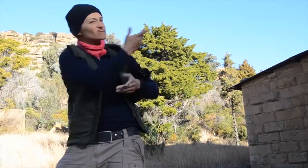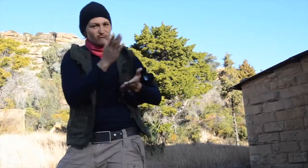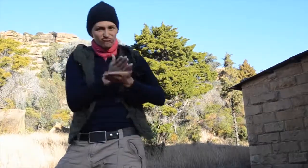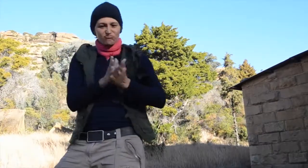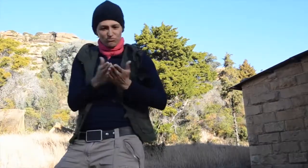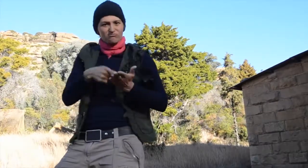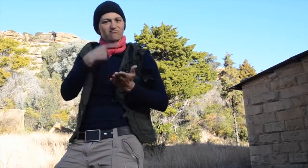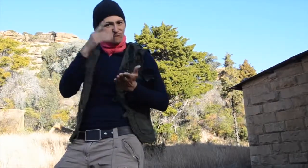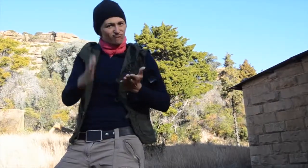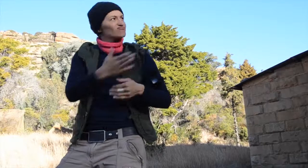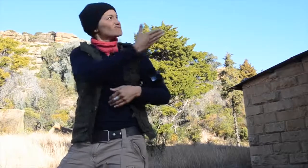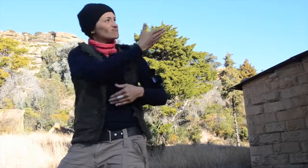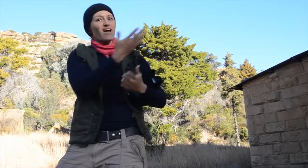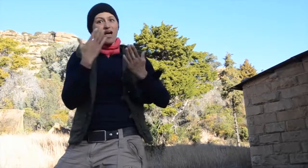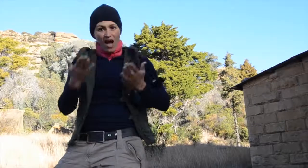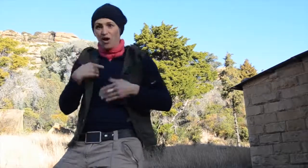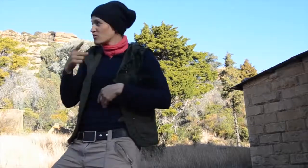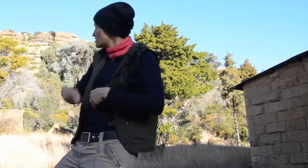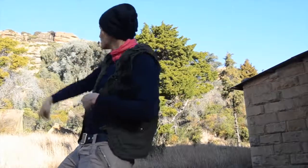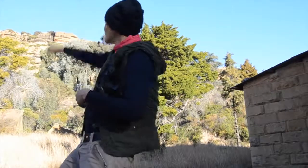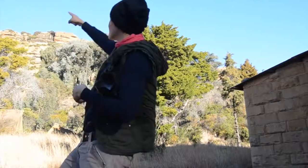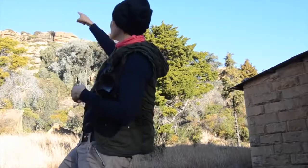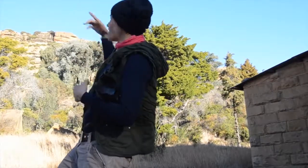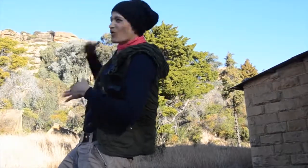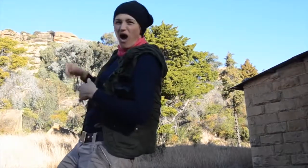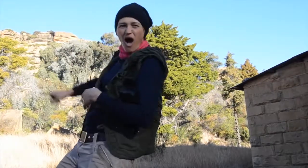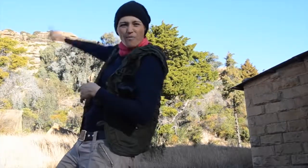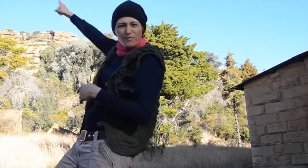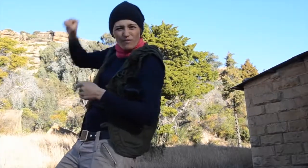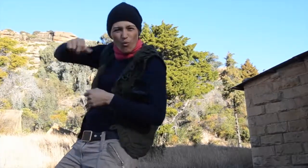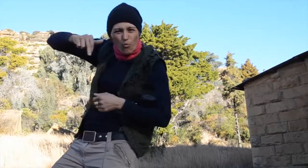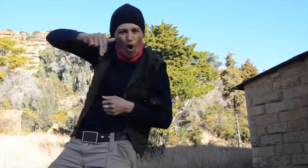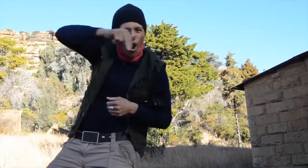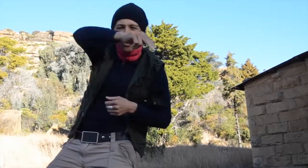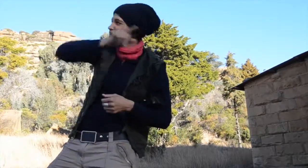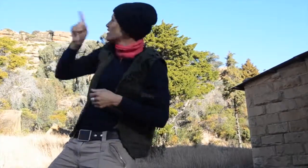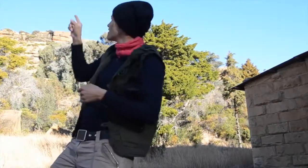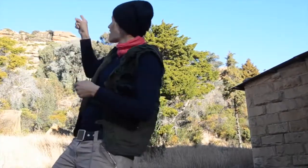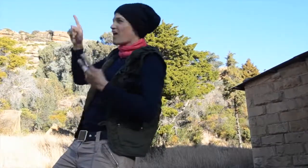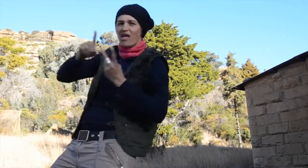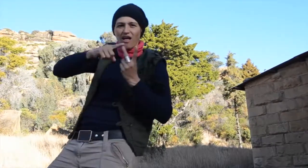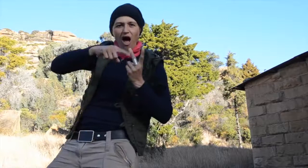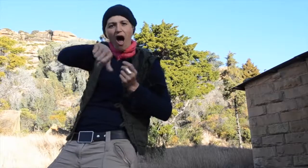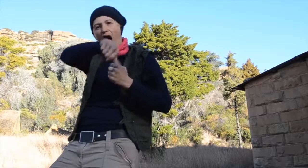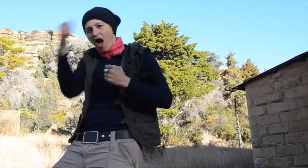The book is accurate about the church. Now up there, there is another dinosaur and walking is the only way to get there.